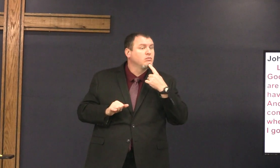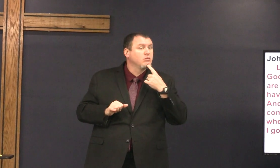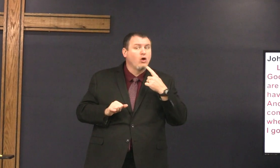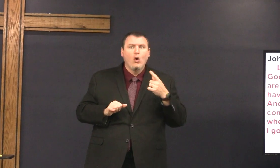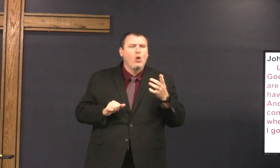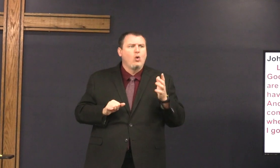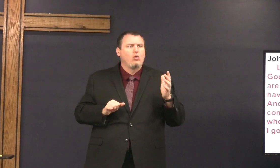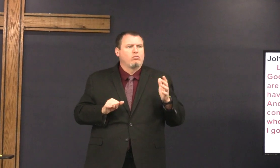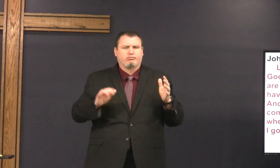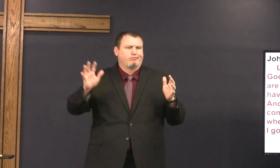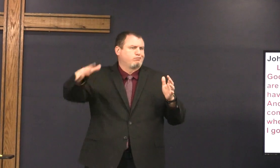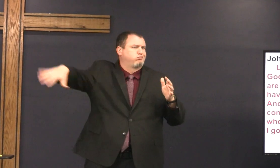what did you say